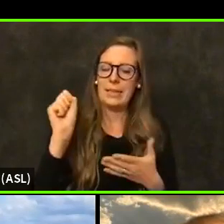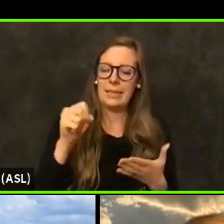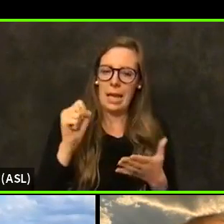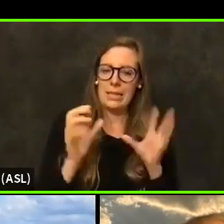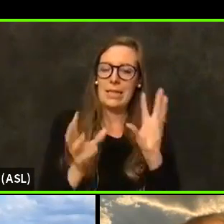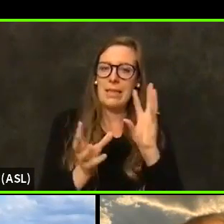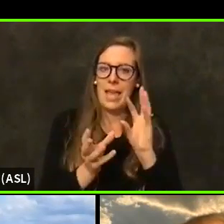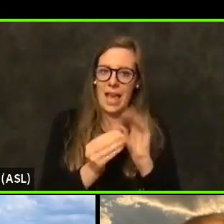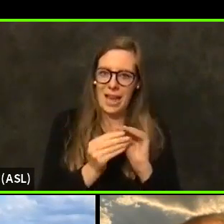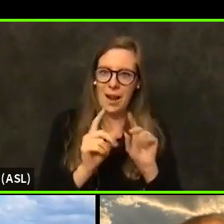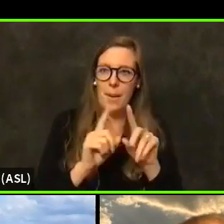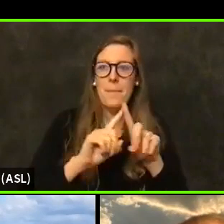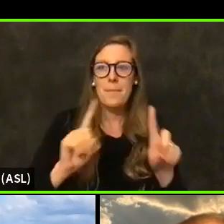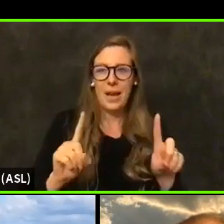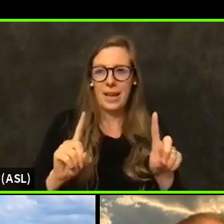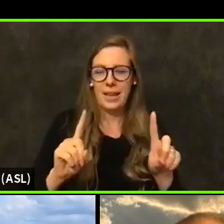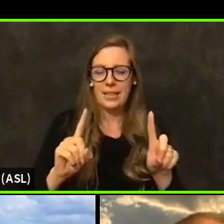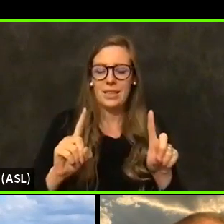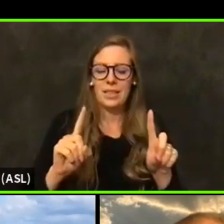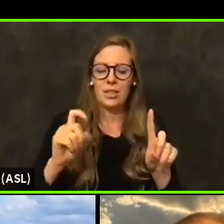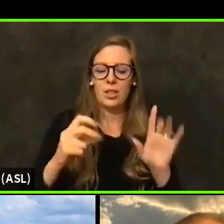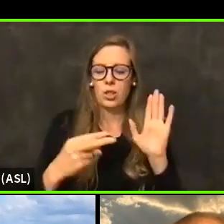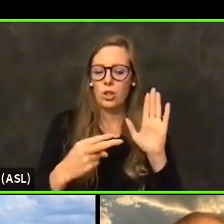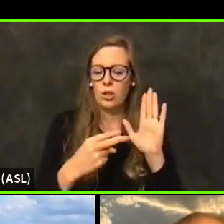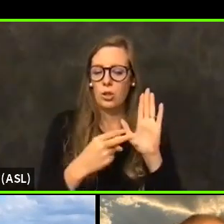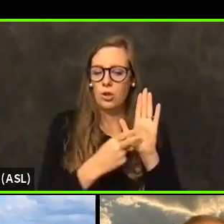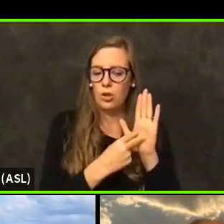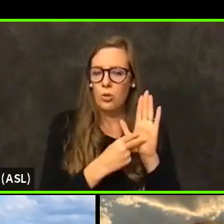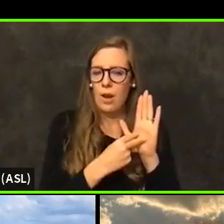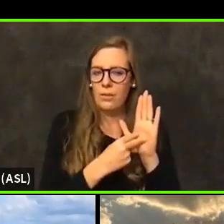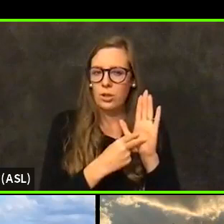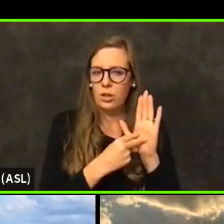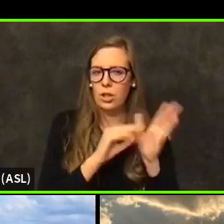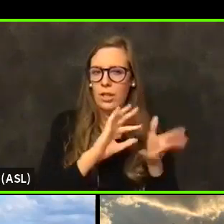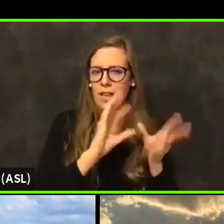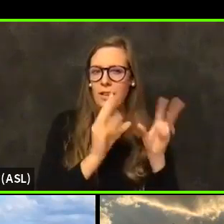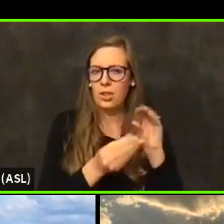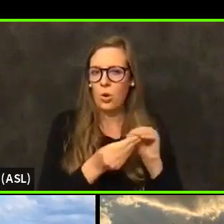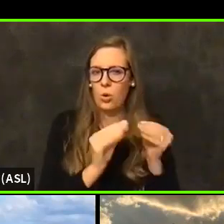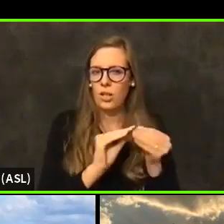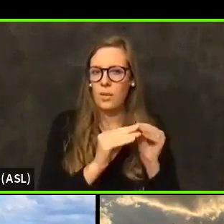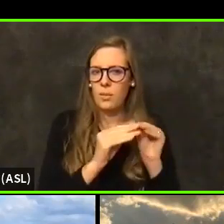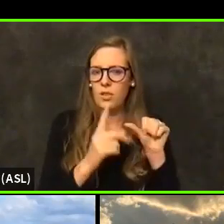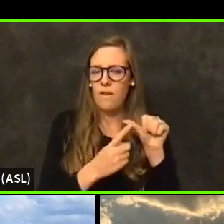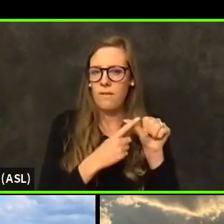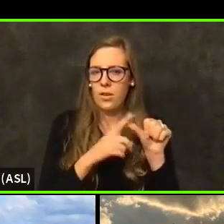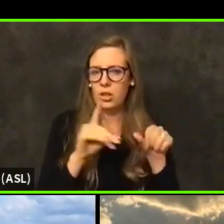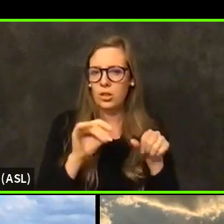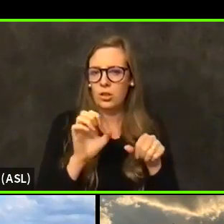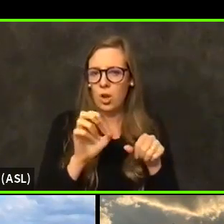You just have to if you look at the total number of first doses administered as well, and then you take the number of